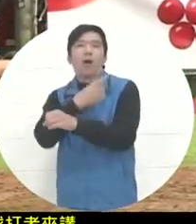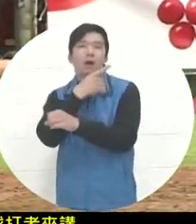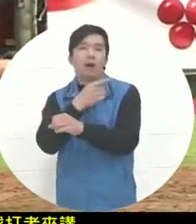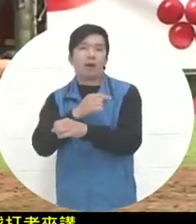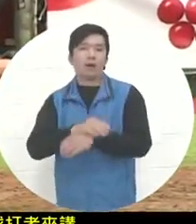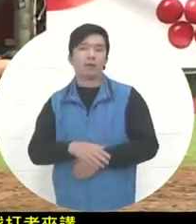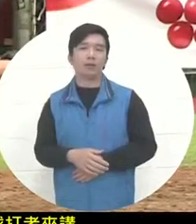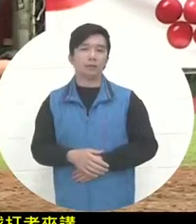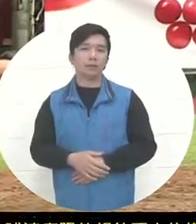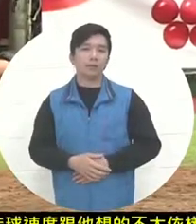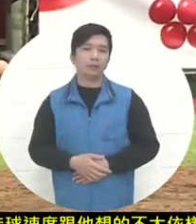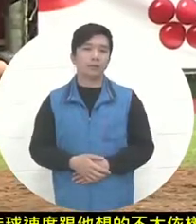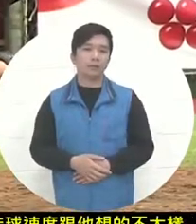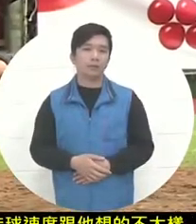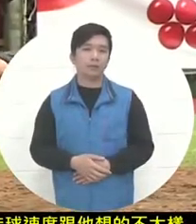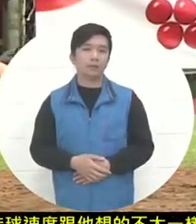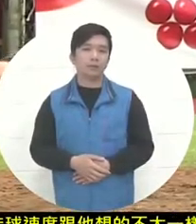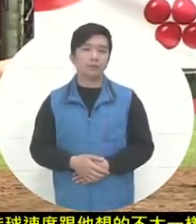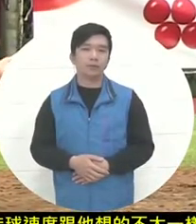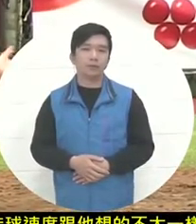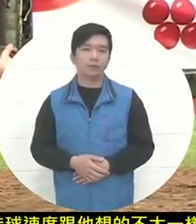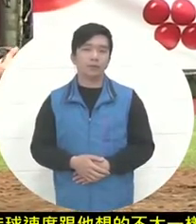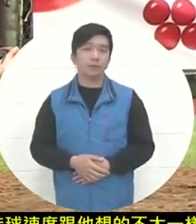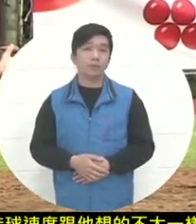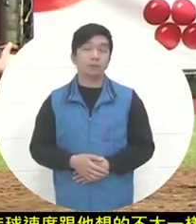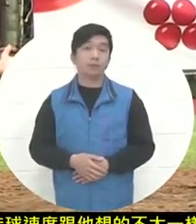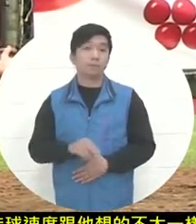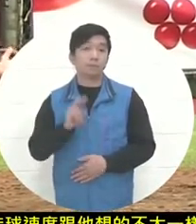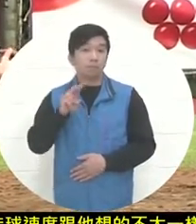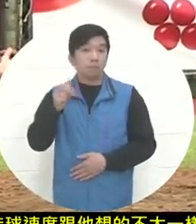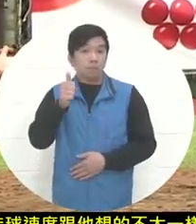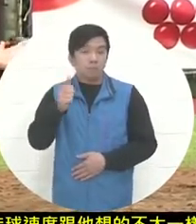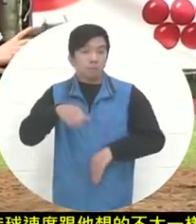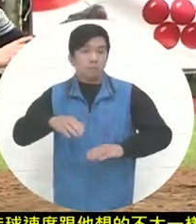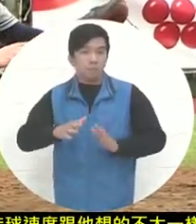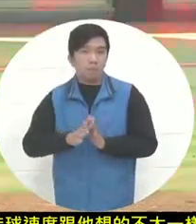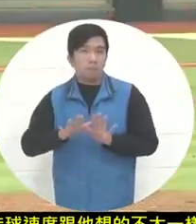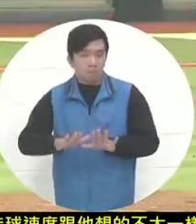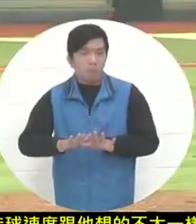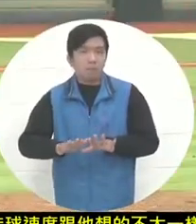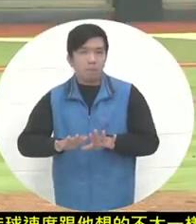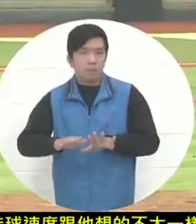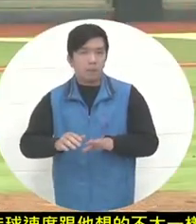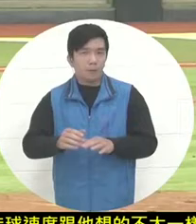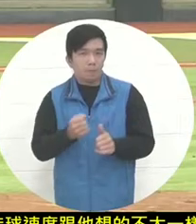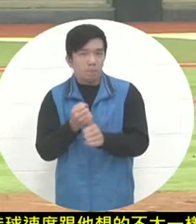so the pitcher quickly asked for the ball count balance, and then three dollars filled the ball count.